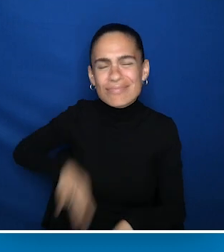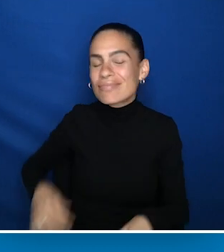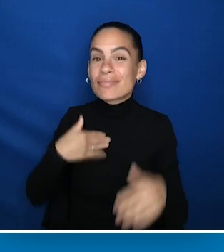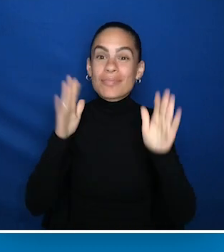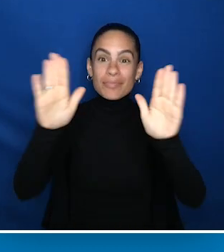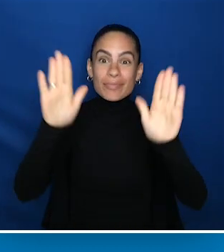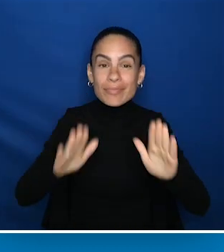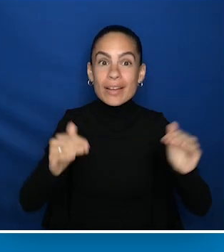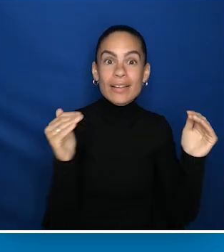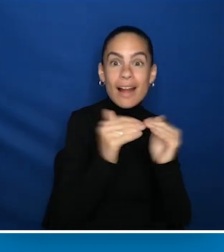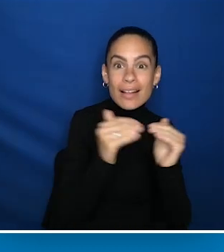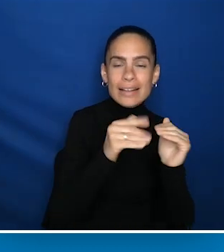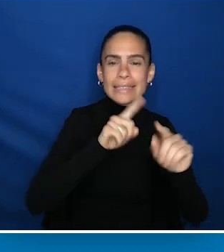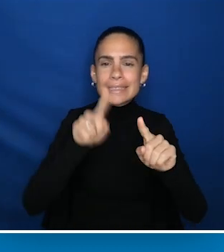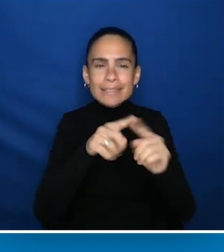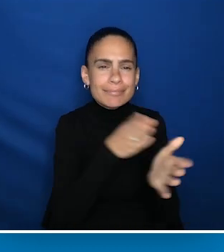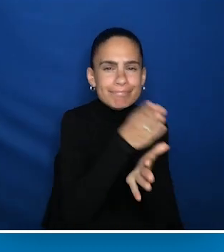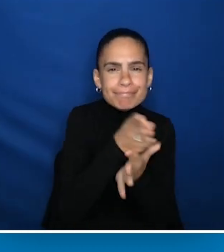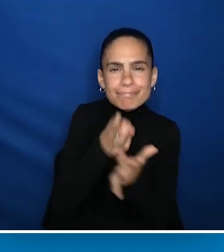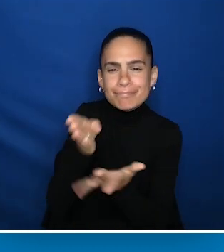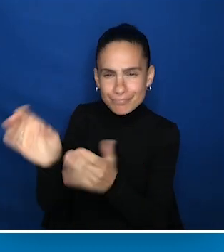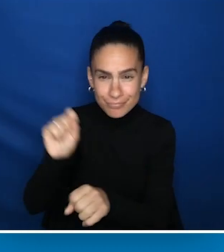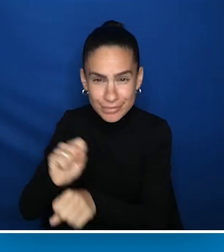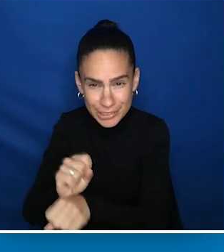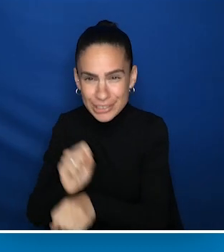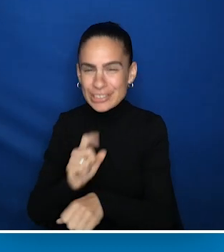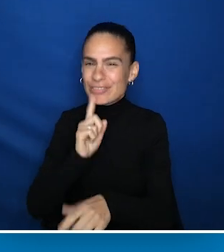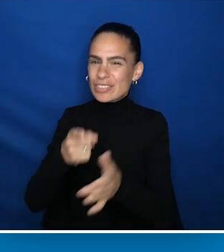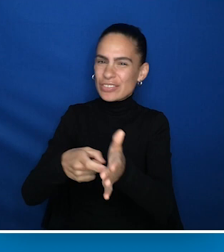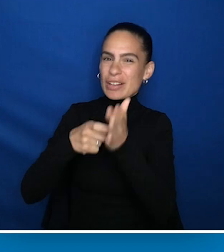interdisciplinary colleagues without whom I could not have done my work.